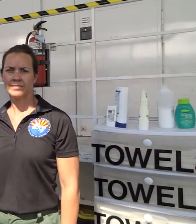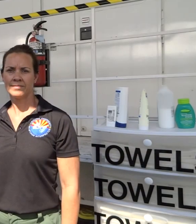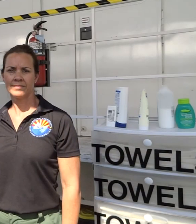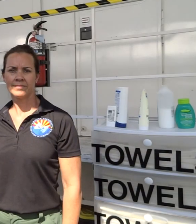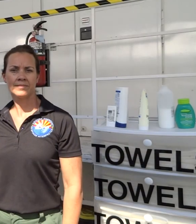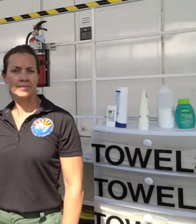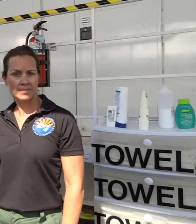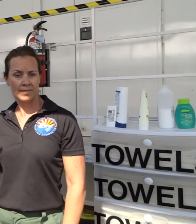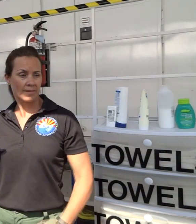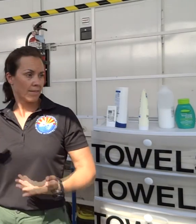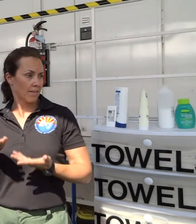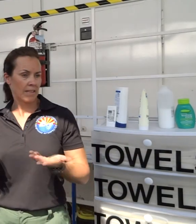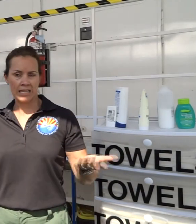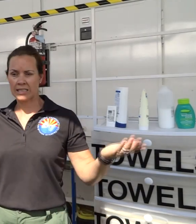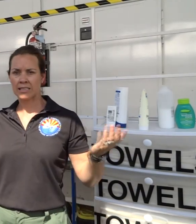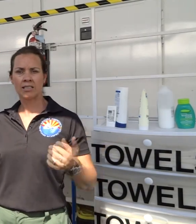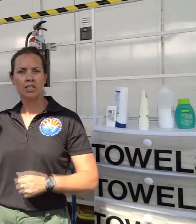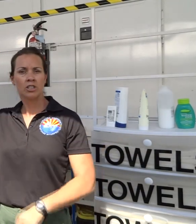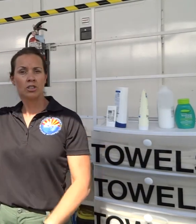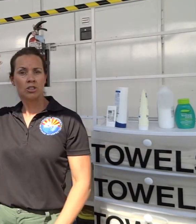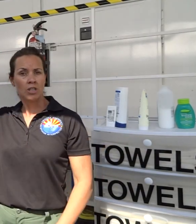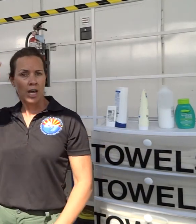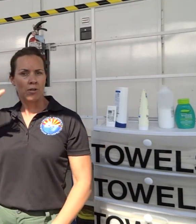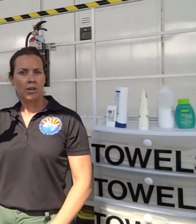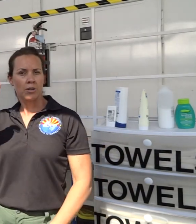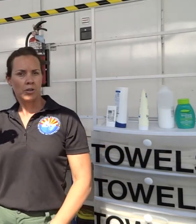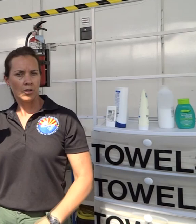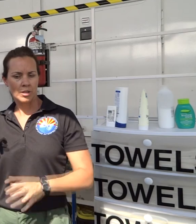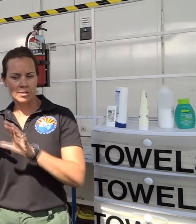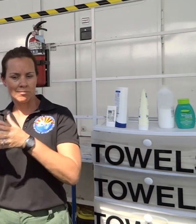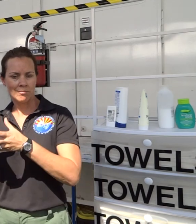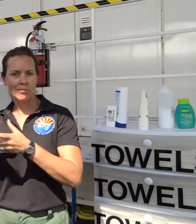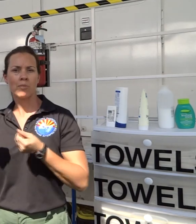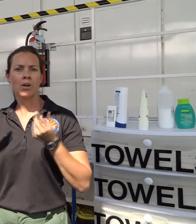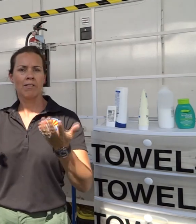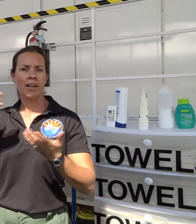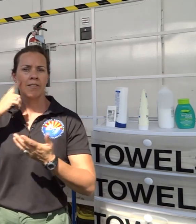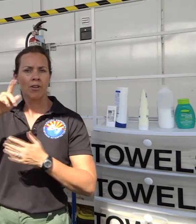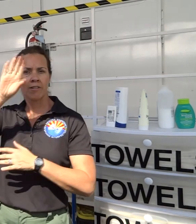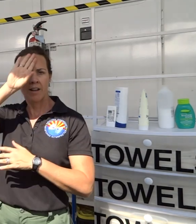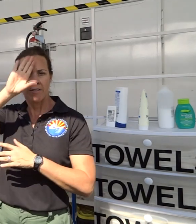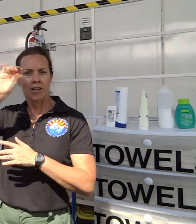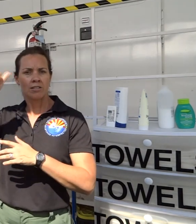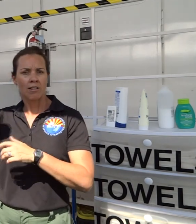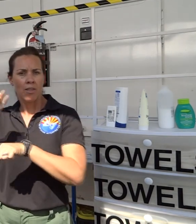This is a shower unit that is provided for this camp and the firefighters.